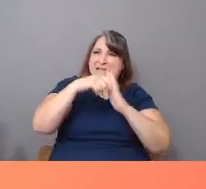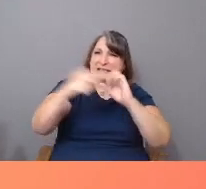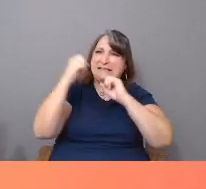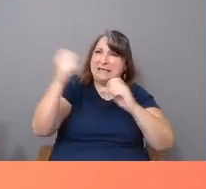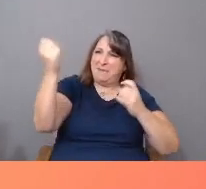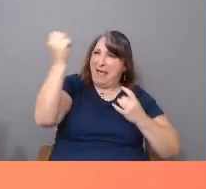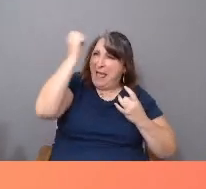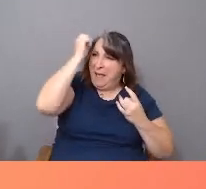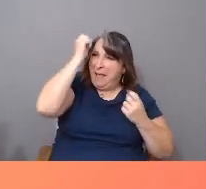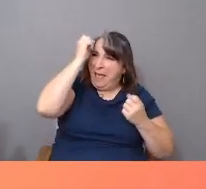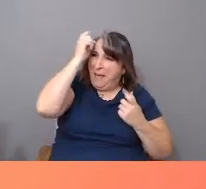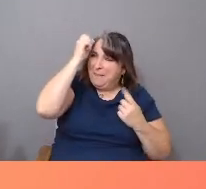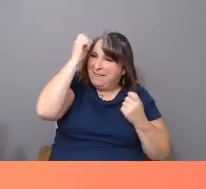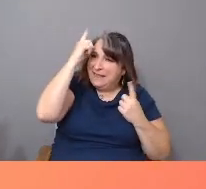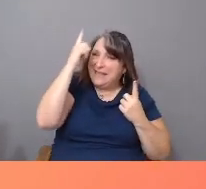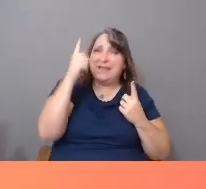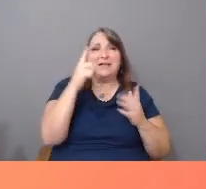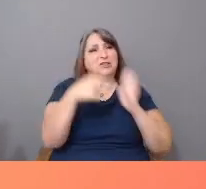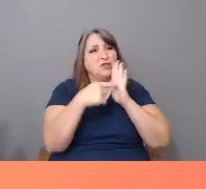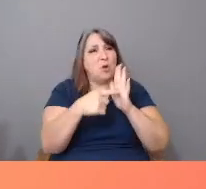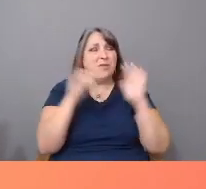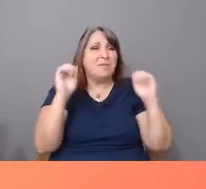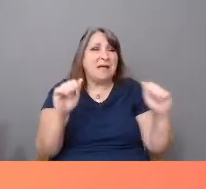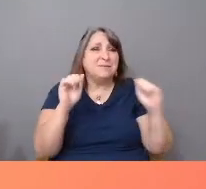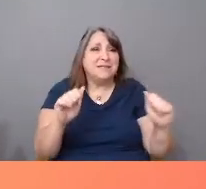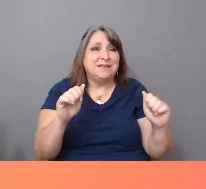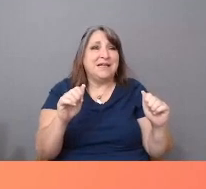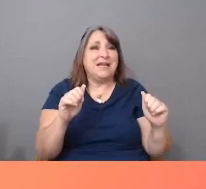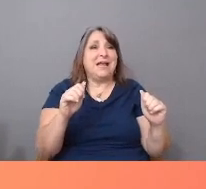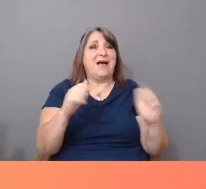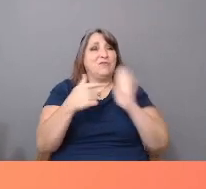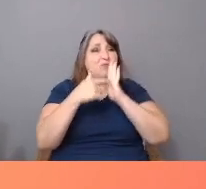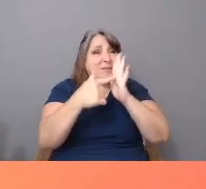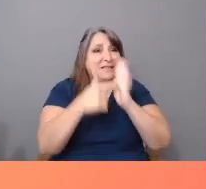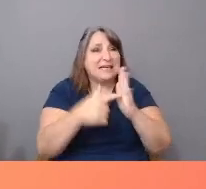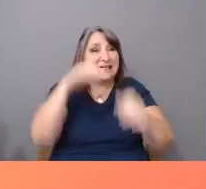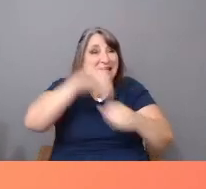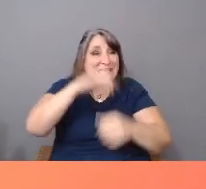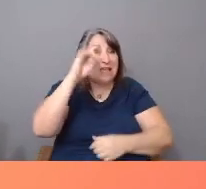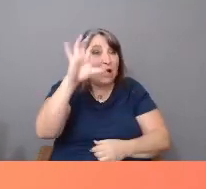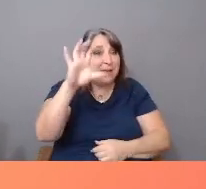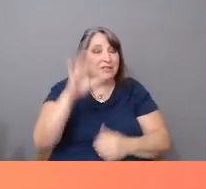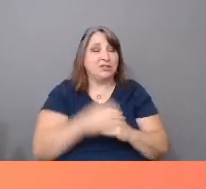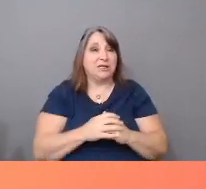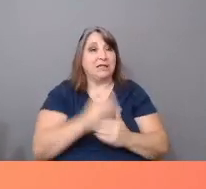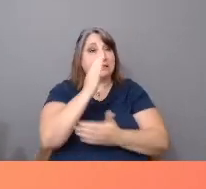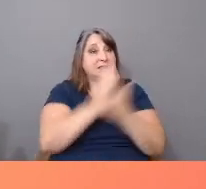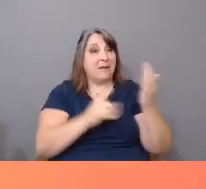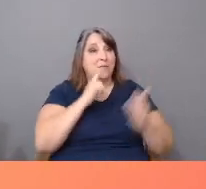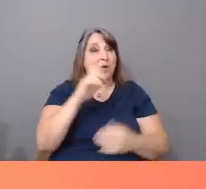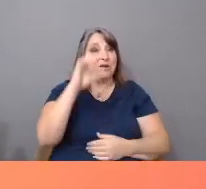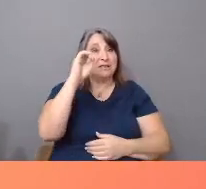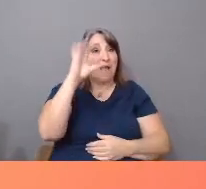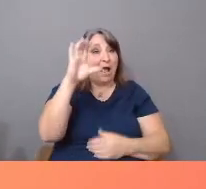and the possibility of unmediated representation in documentary. Some were documentarians finding new forms